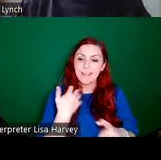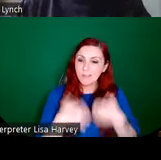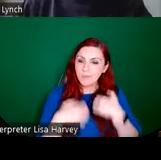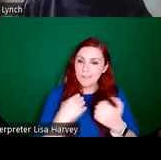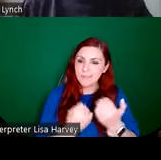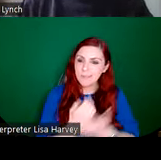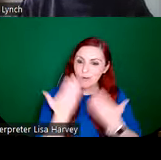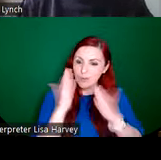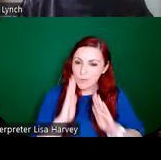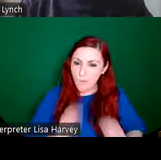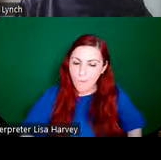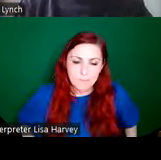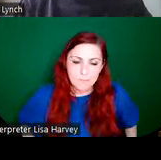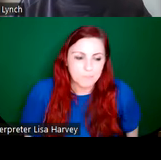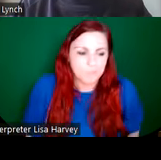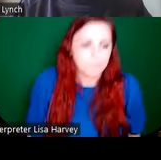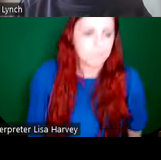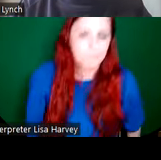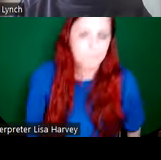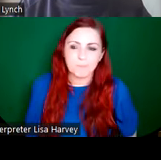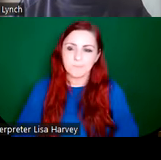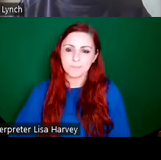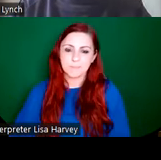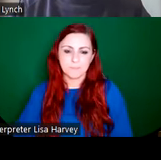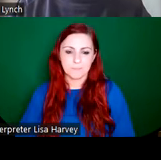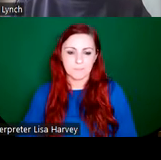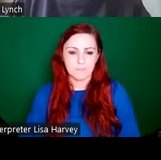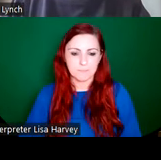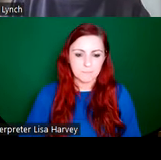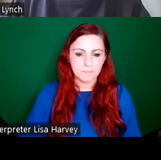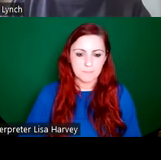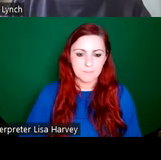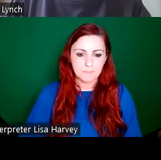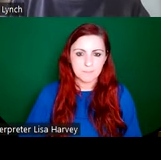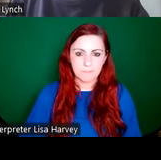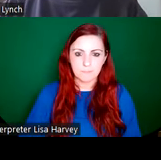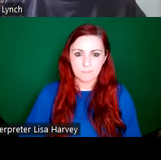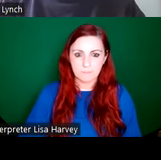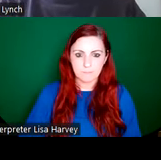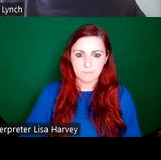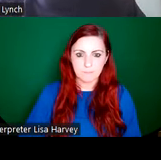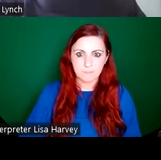background of St. Patrick's activity in Ireland has led to some really